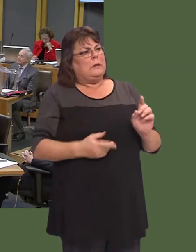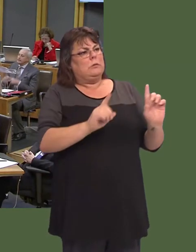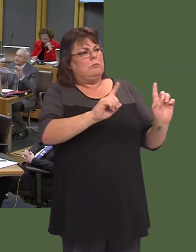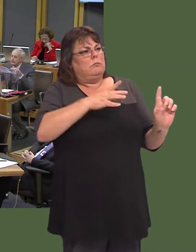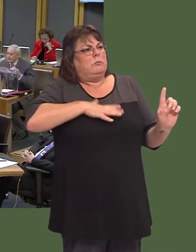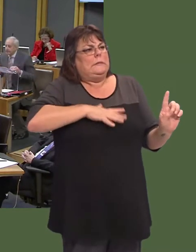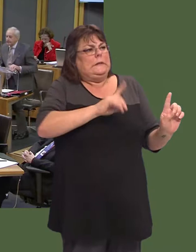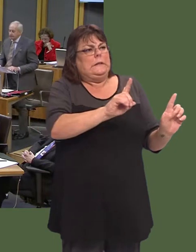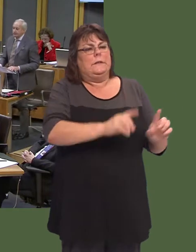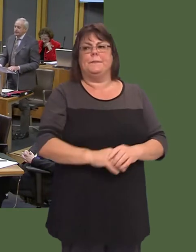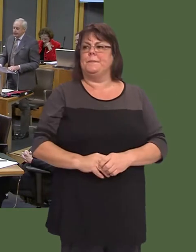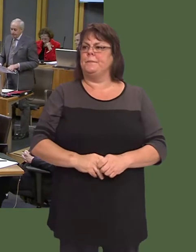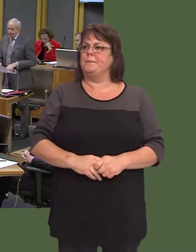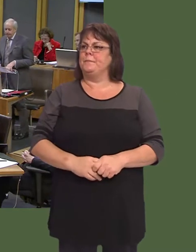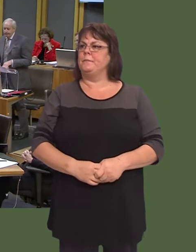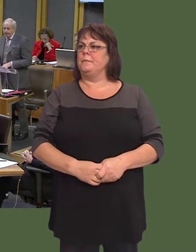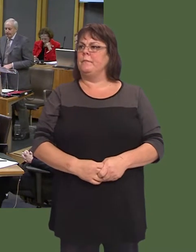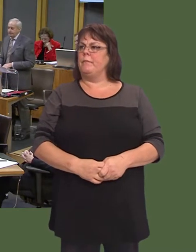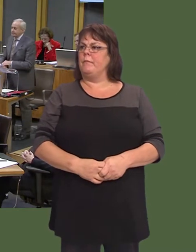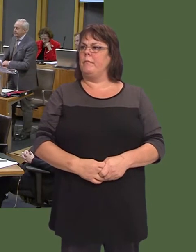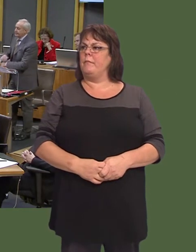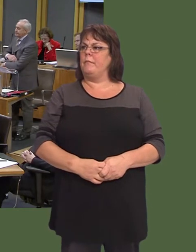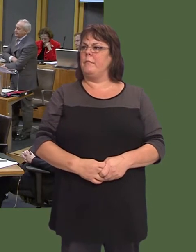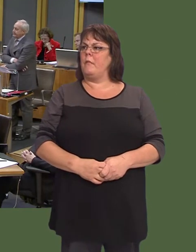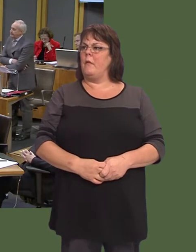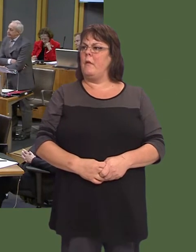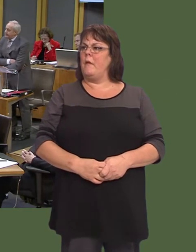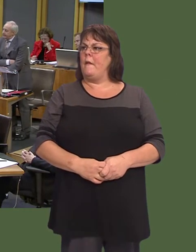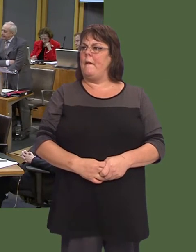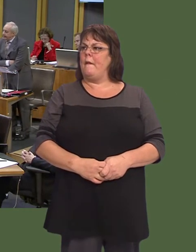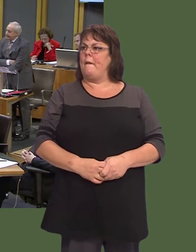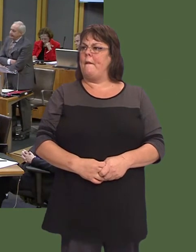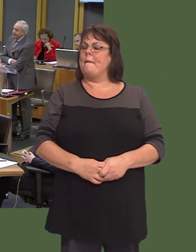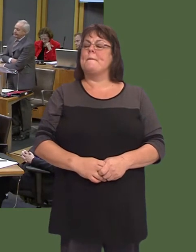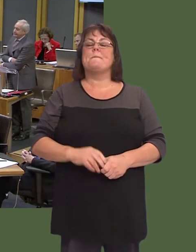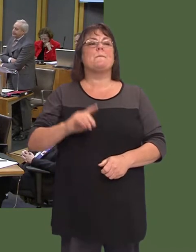Neil Hamilton: Well, there are of course no firm offers to take space in the area that